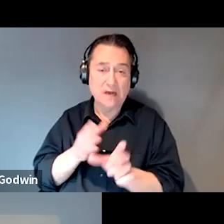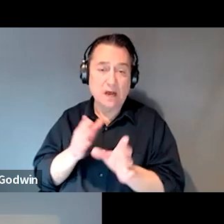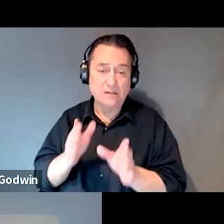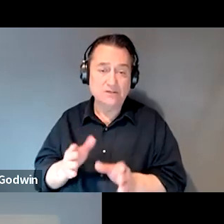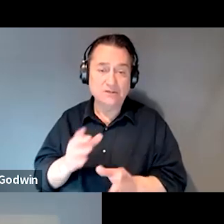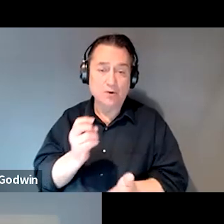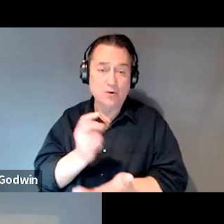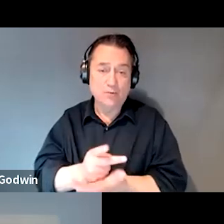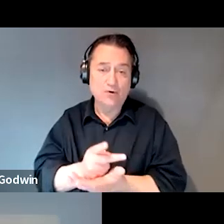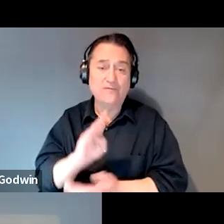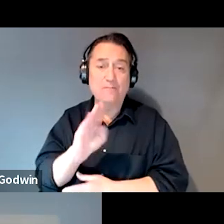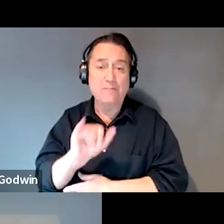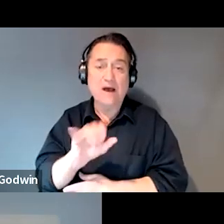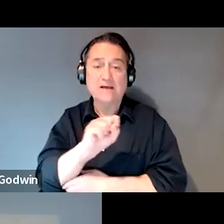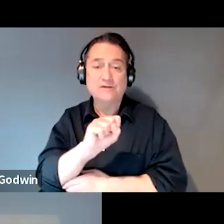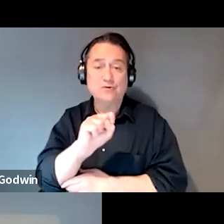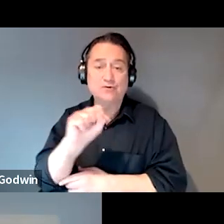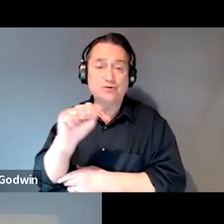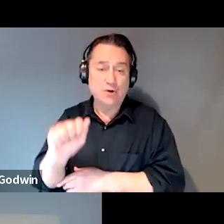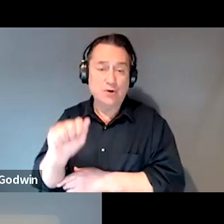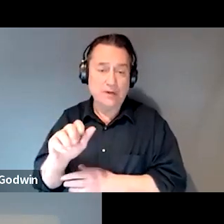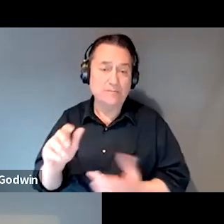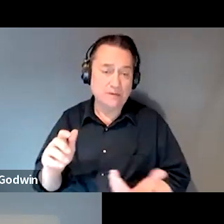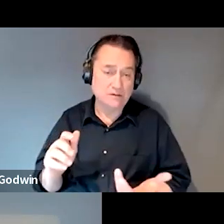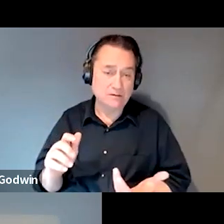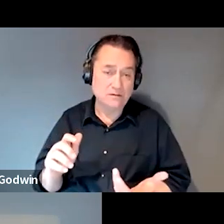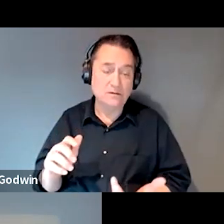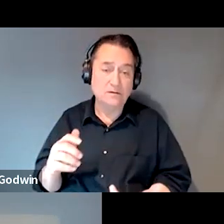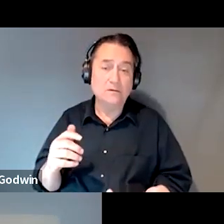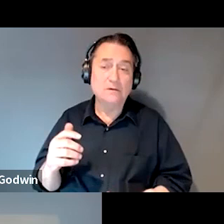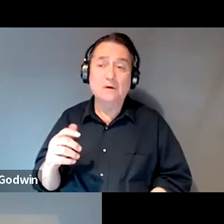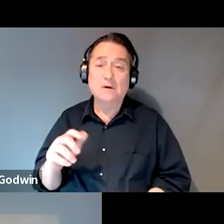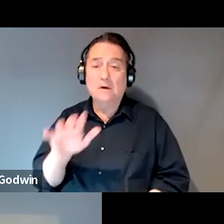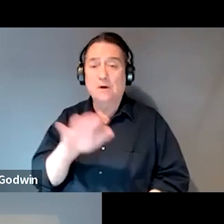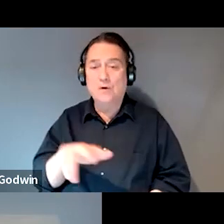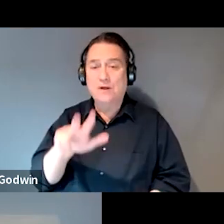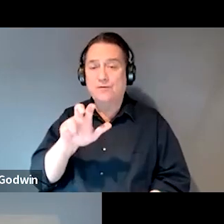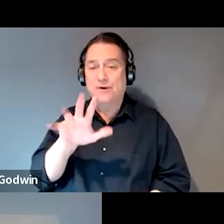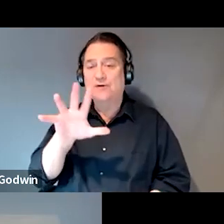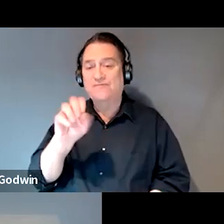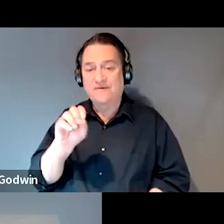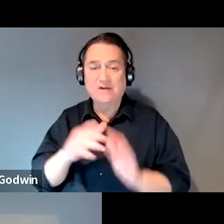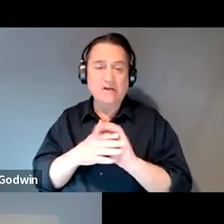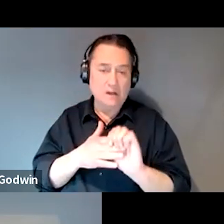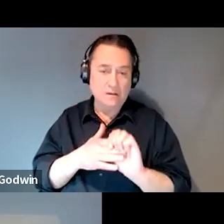by Social Security 'cause they have different ones that are approved and it's about 350. And so, there's different things you can work out